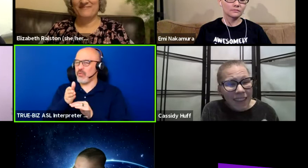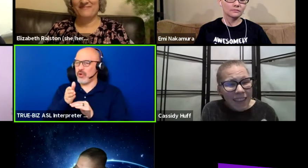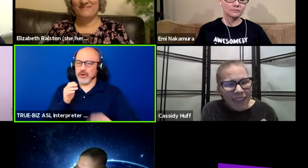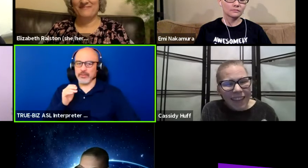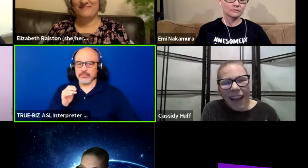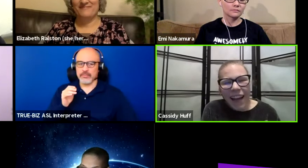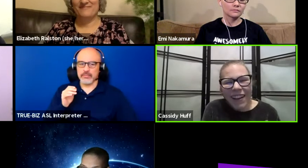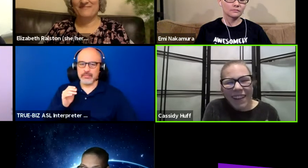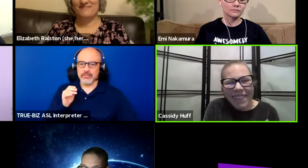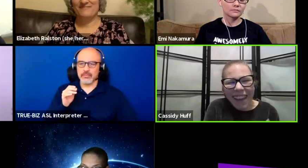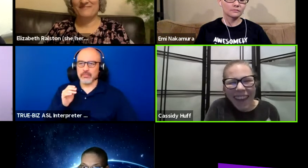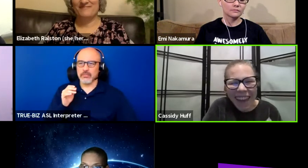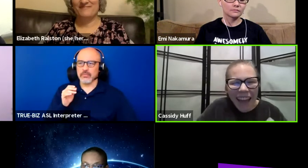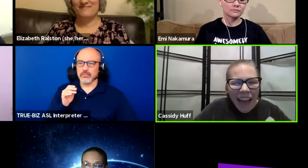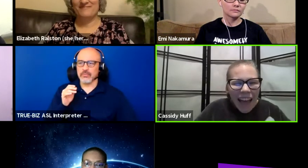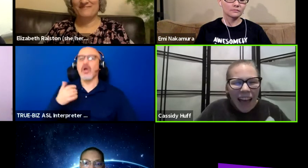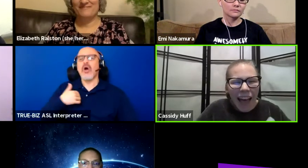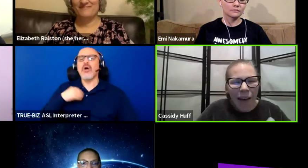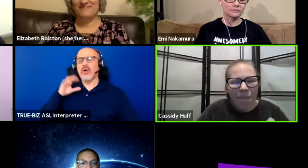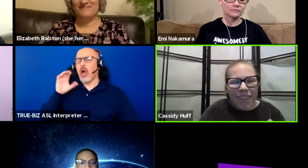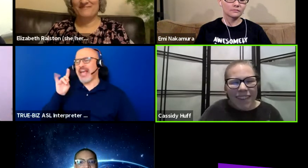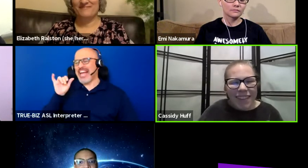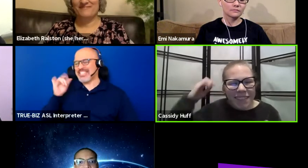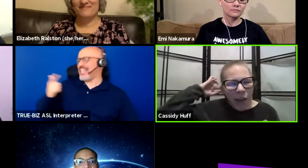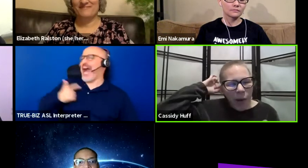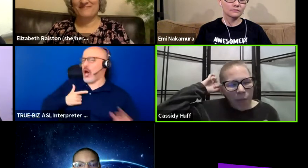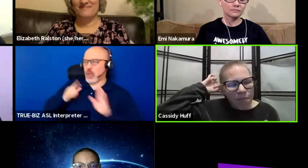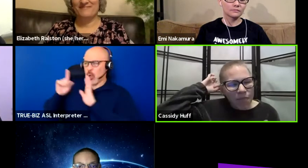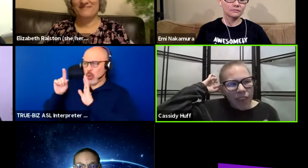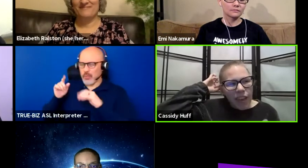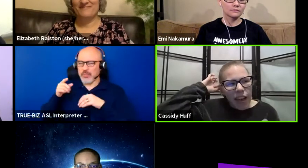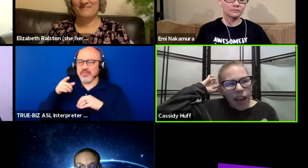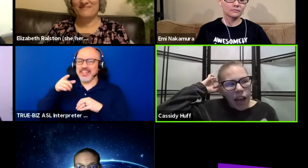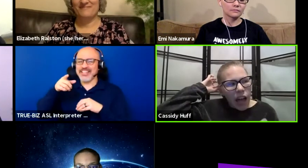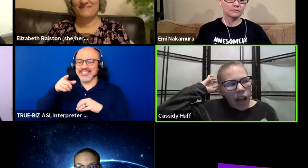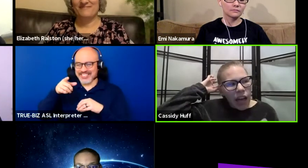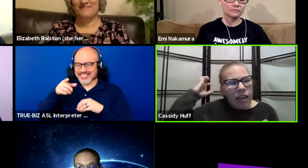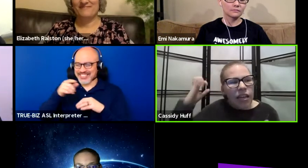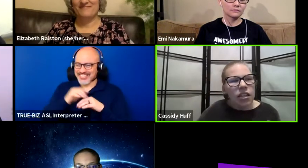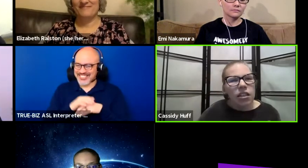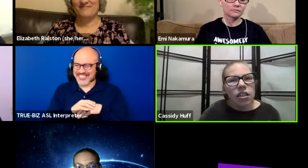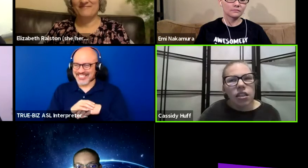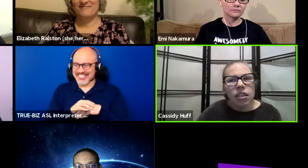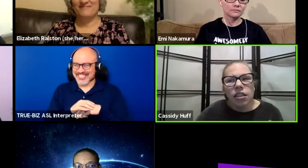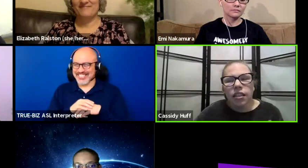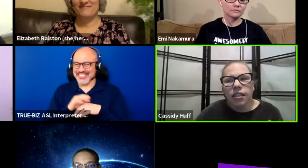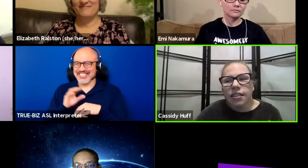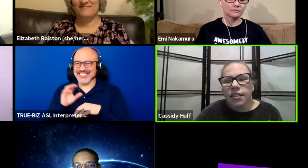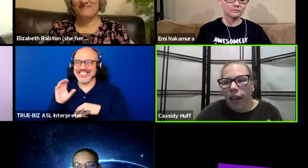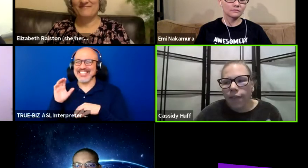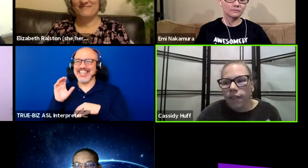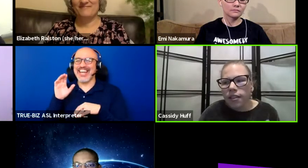Yeah, I'll go. So I definitely see,